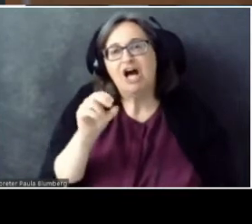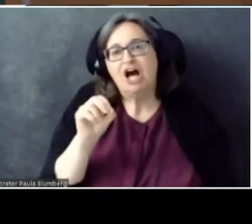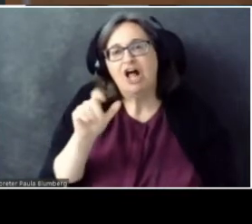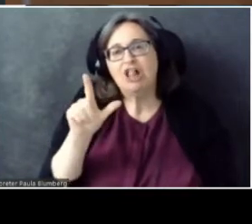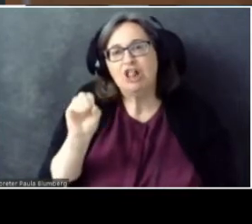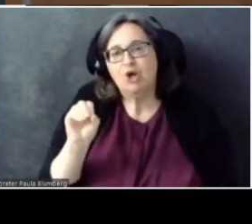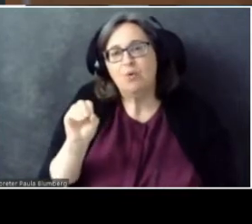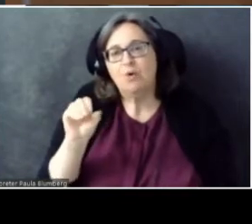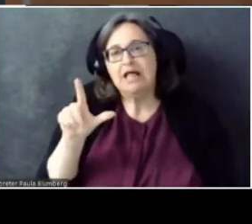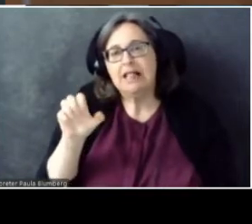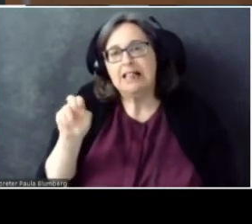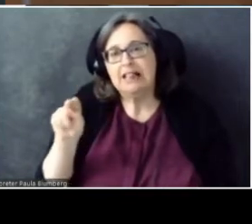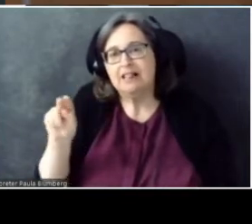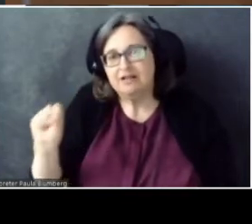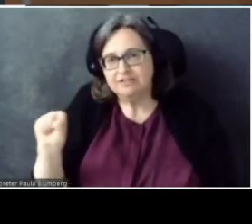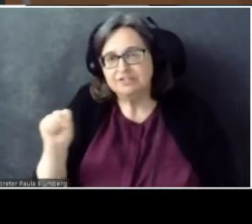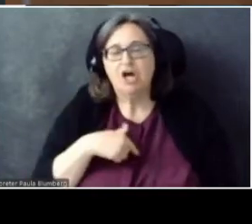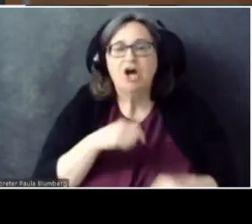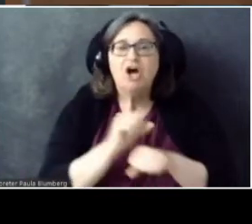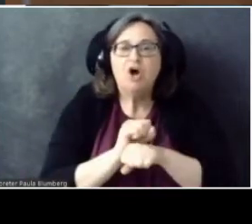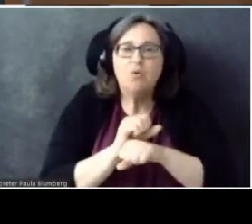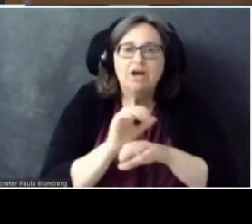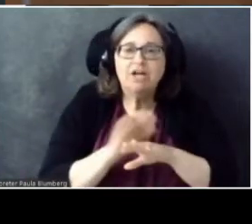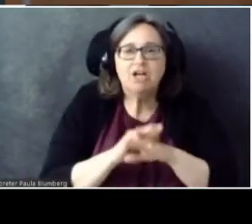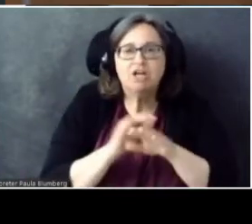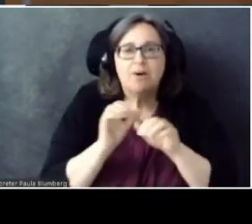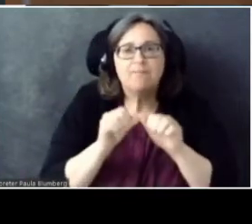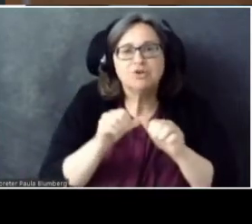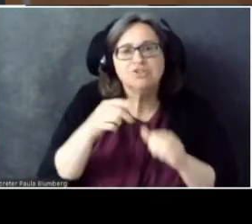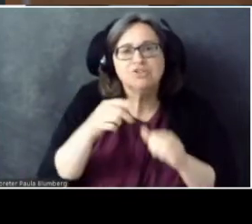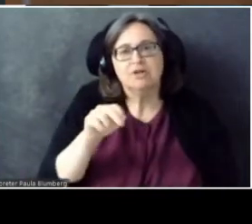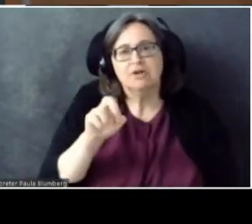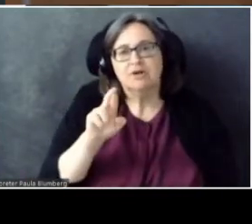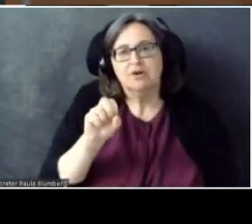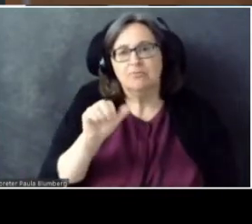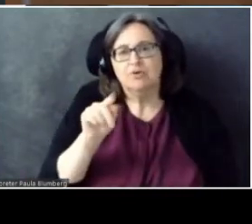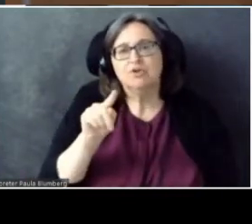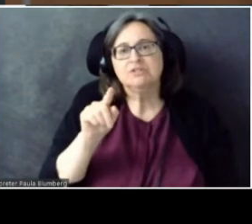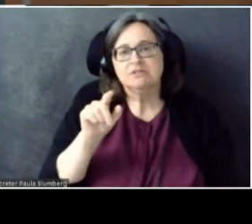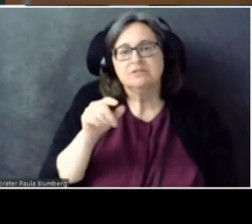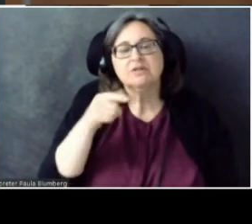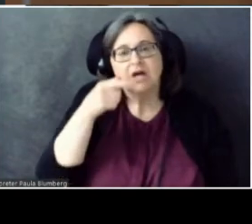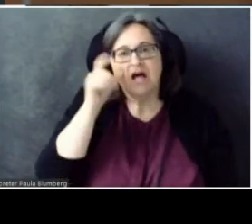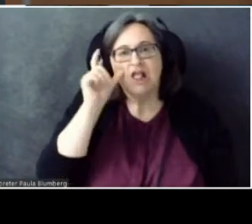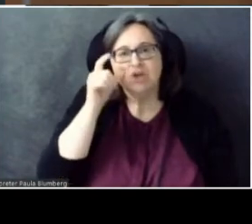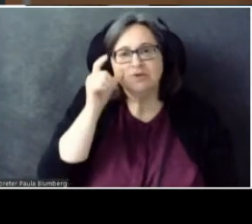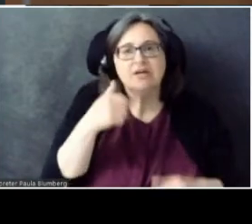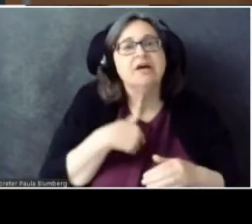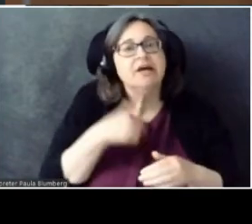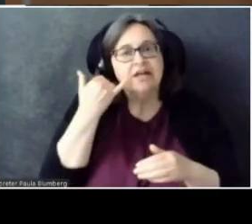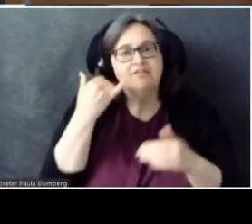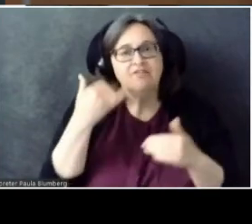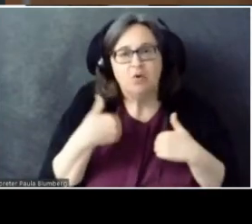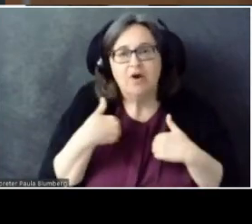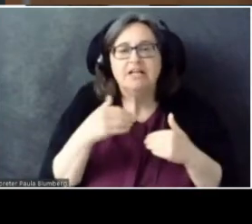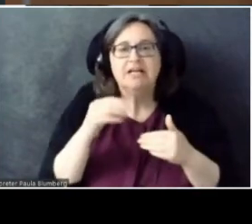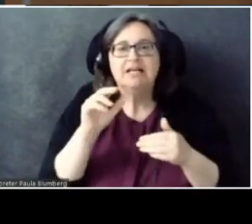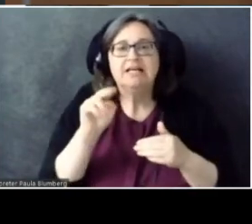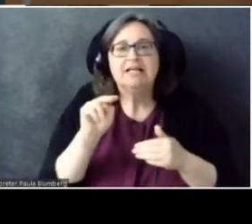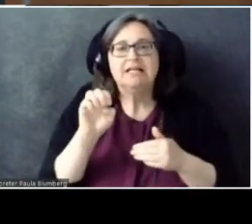I worked on persistence for HoloLens. So if you put an object on the wall, say, Netflix, on the wall, or...